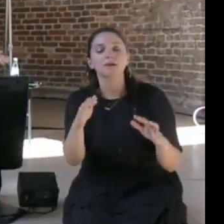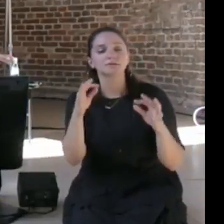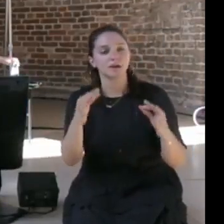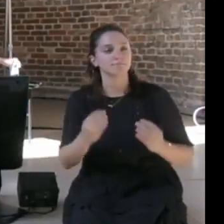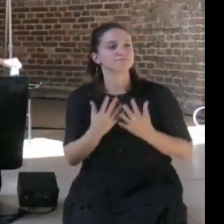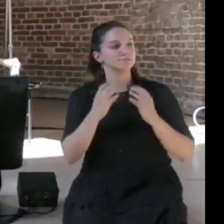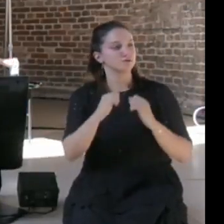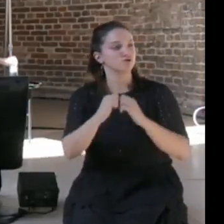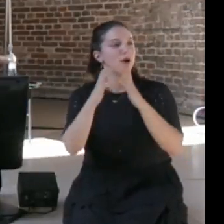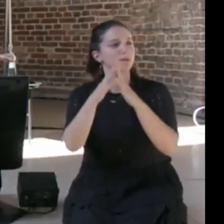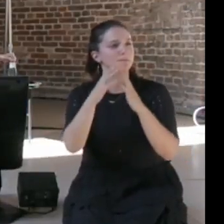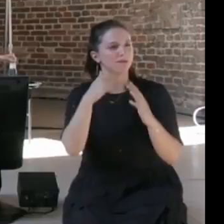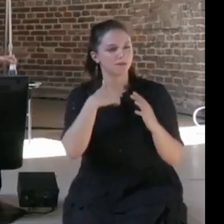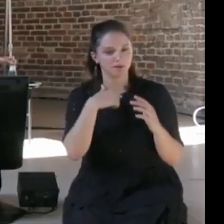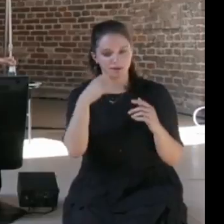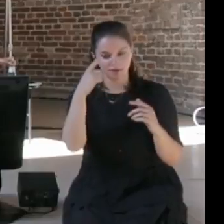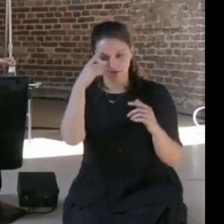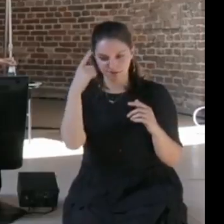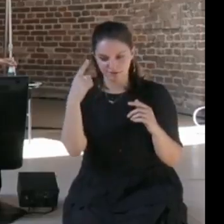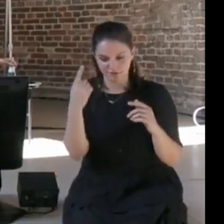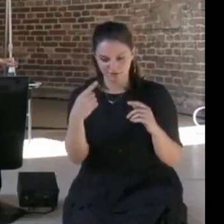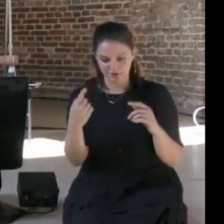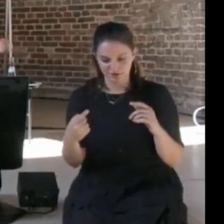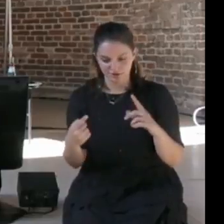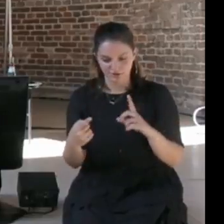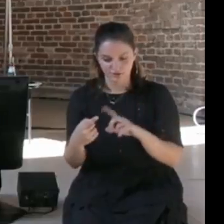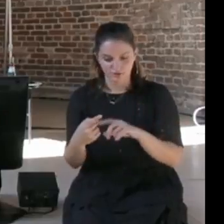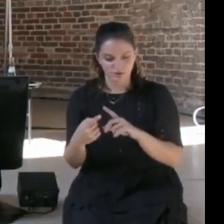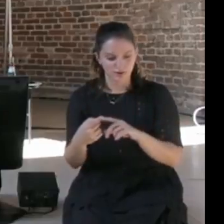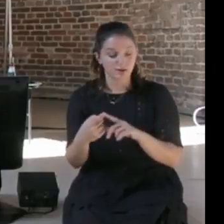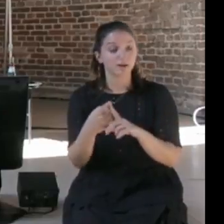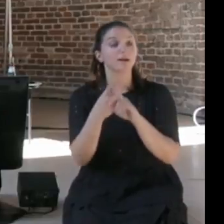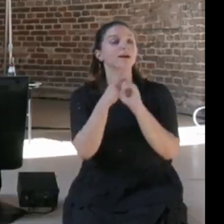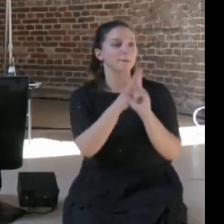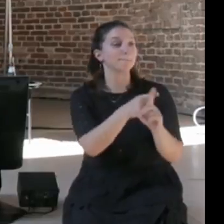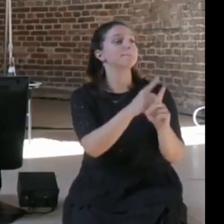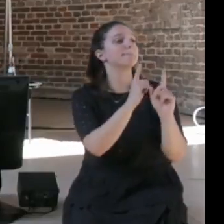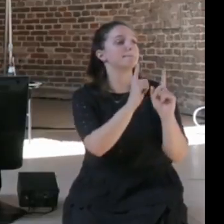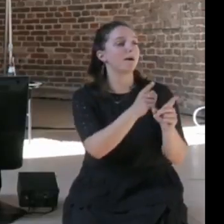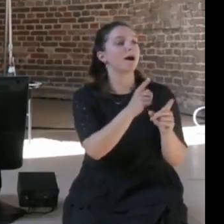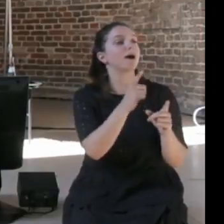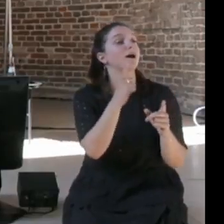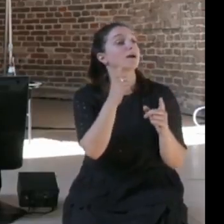I'm losing my first panelist, but I think what's been more unique, there are lots of